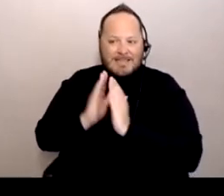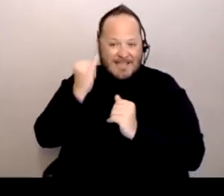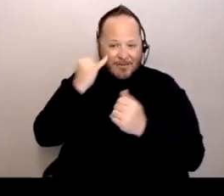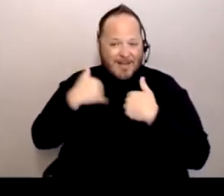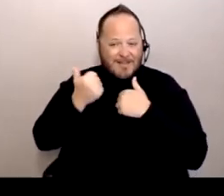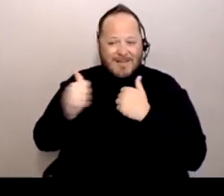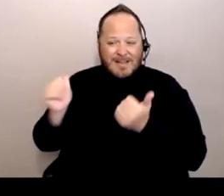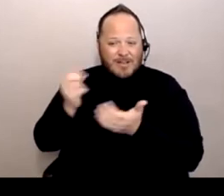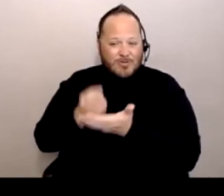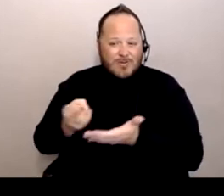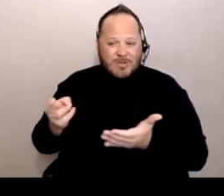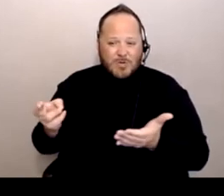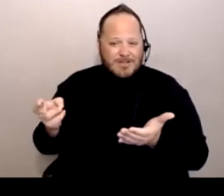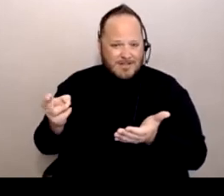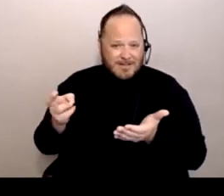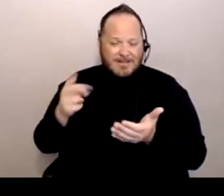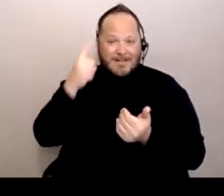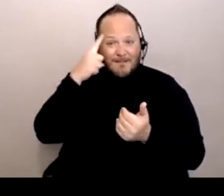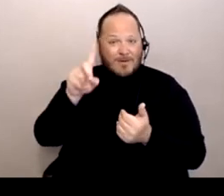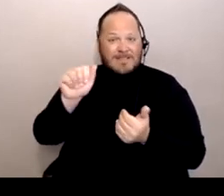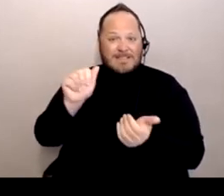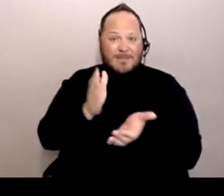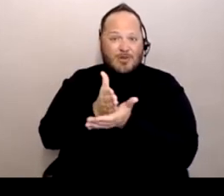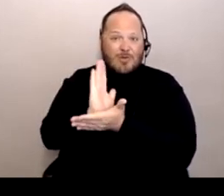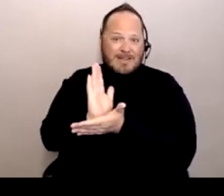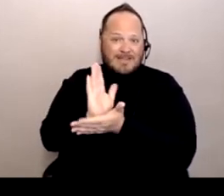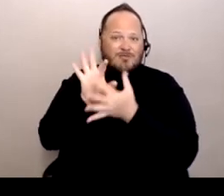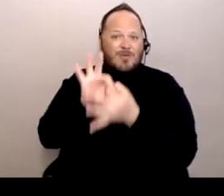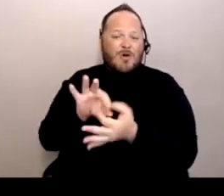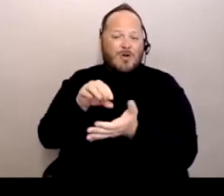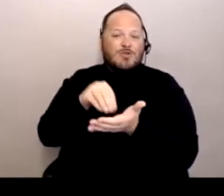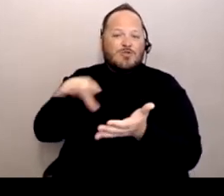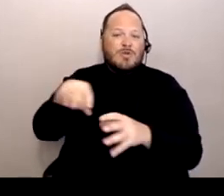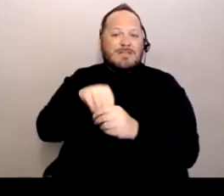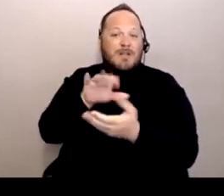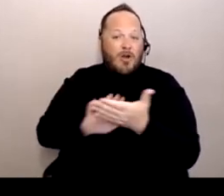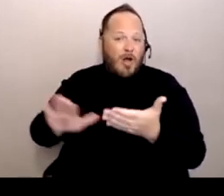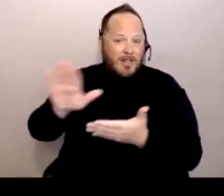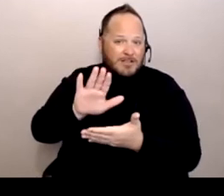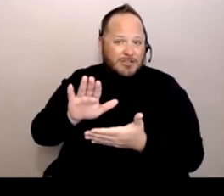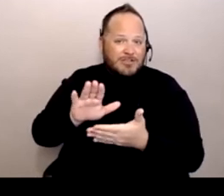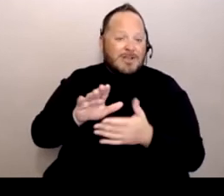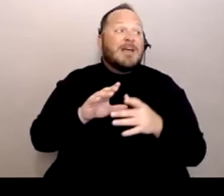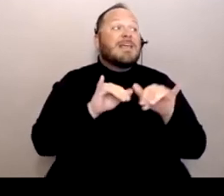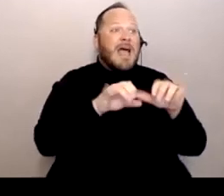for disability rights regarding students in college. [Ligia] Yes, oh yes, yes, yes.